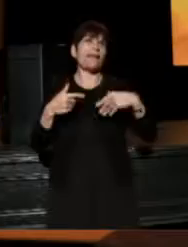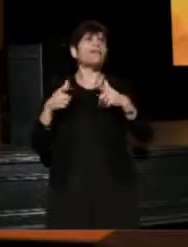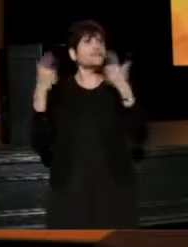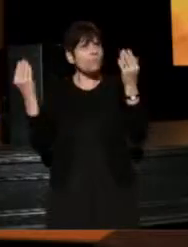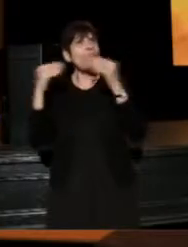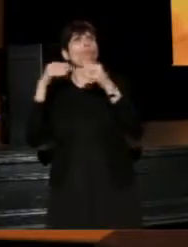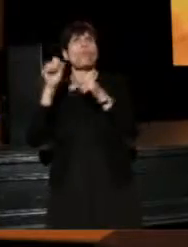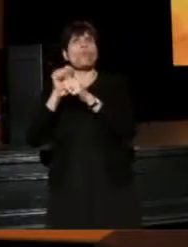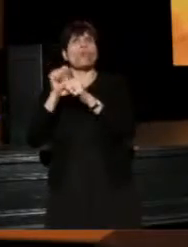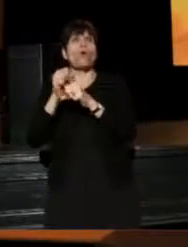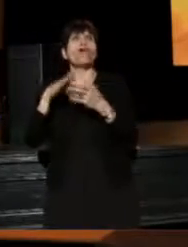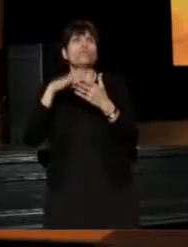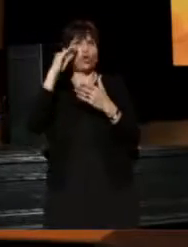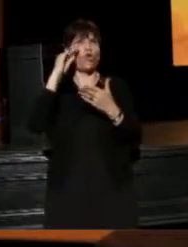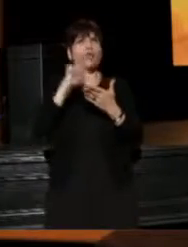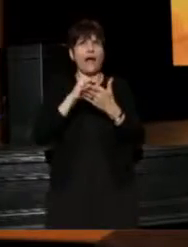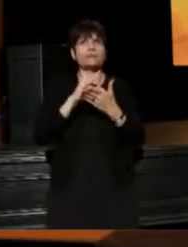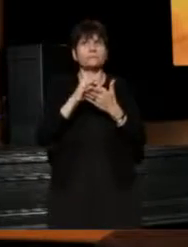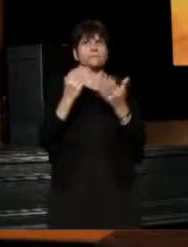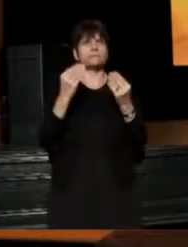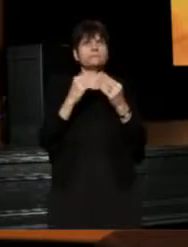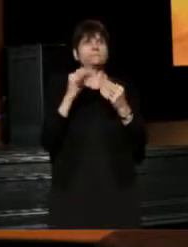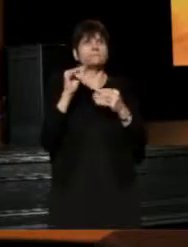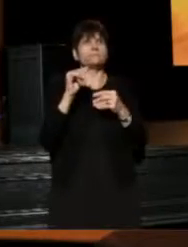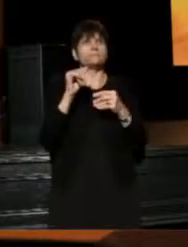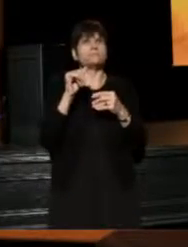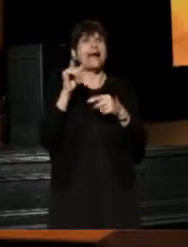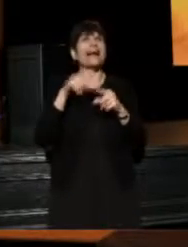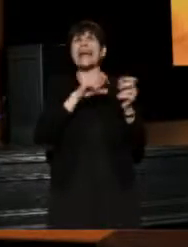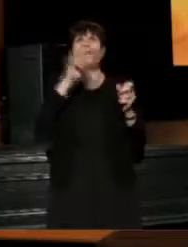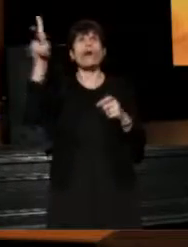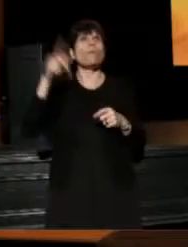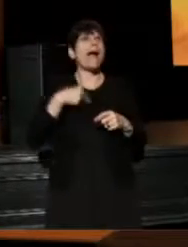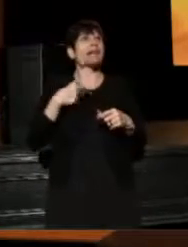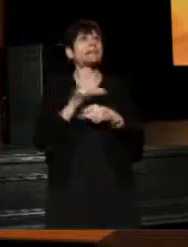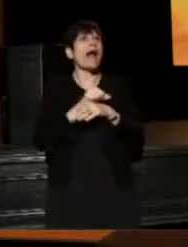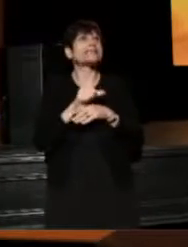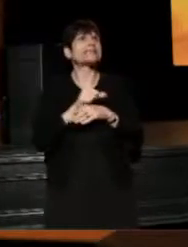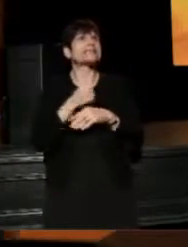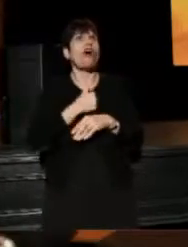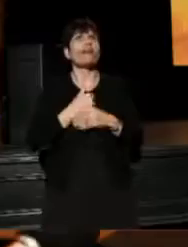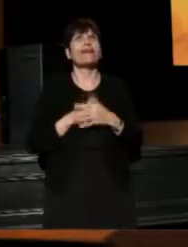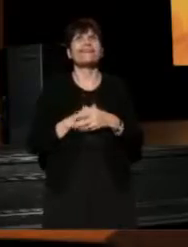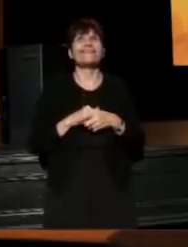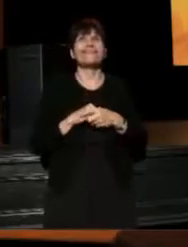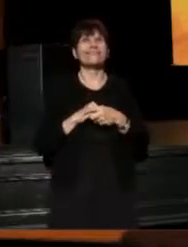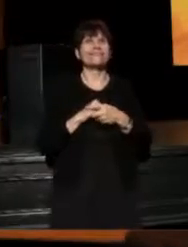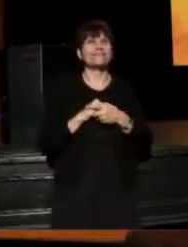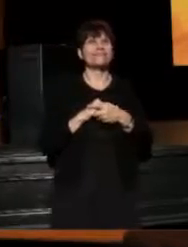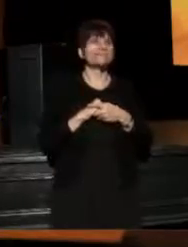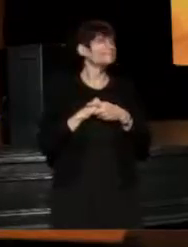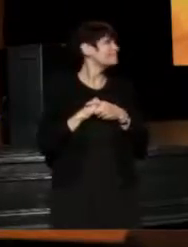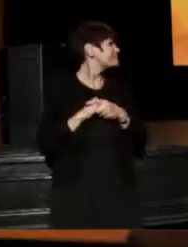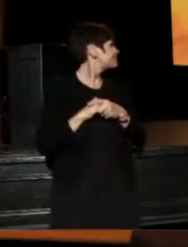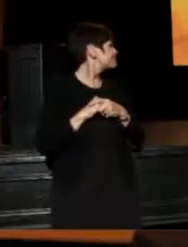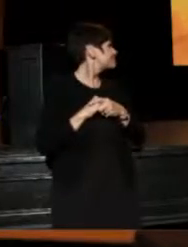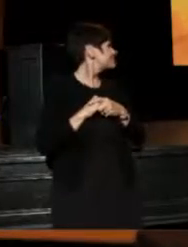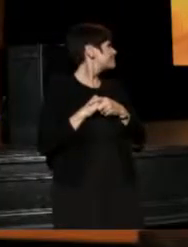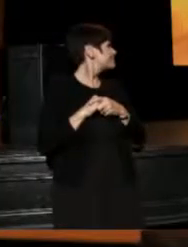So I've learned that and I can't wait to go back and start it. Oh, you have one.